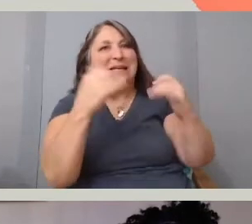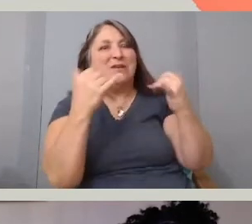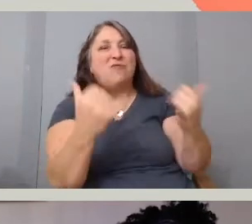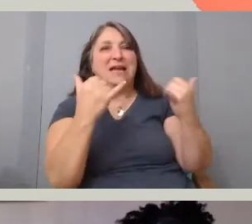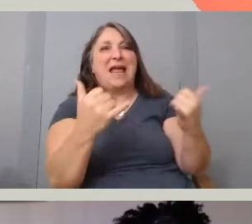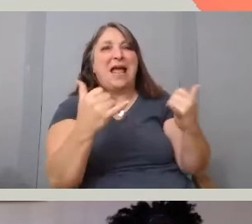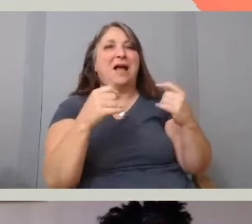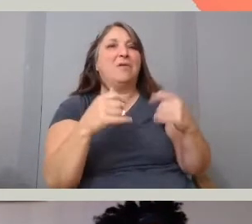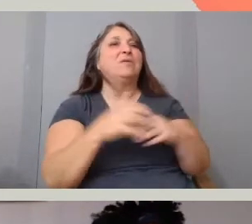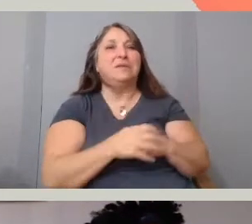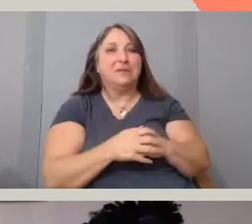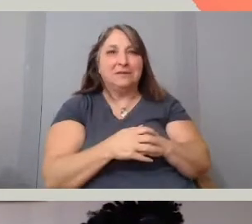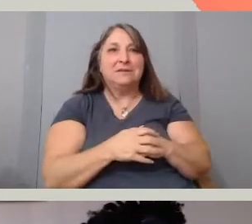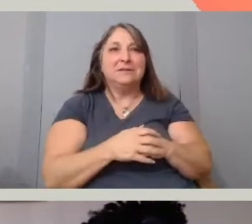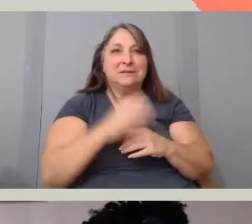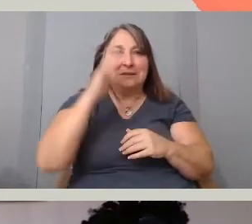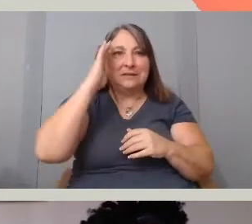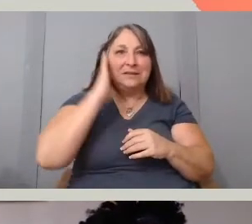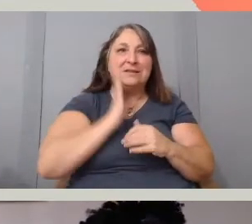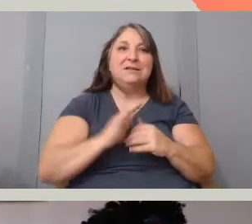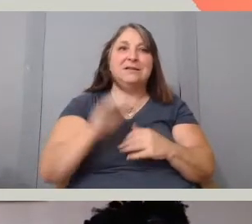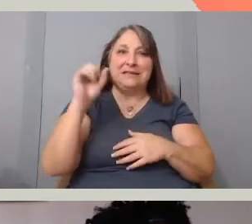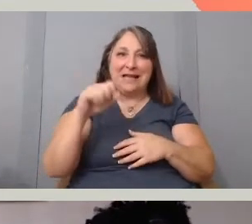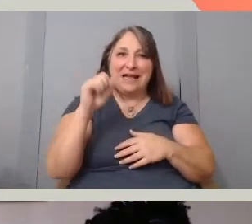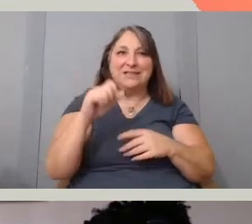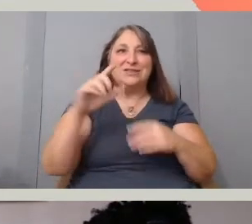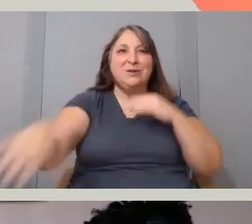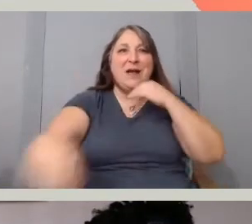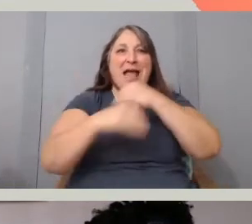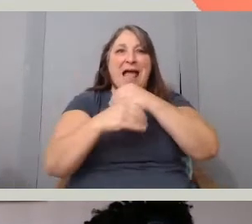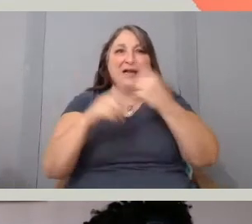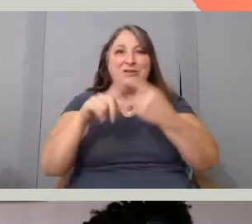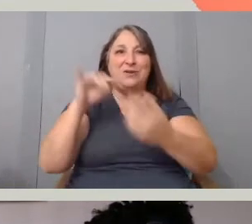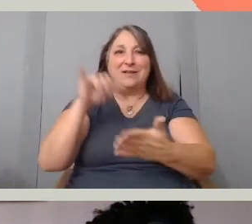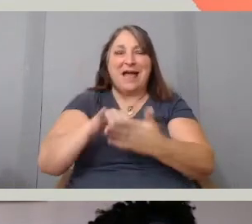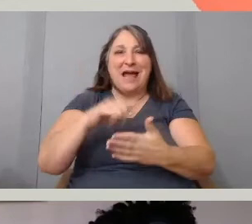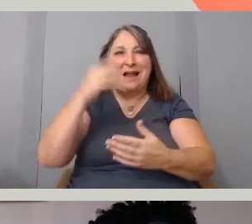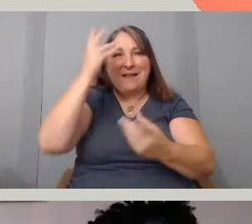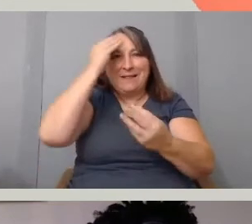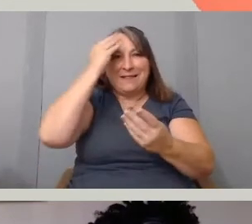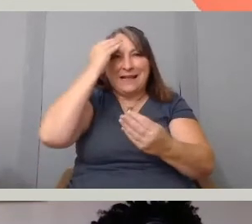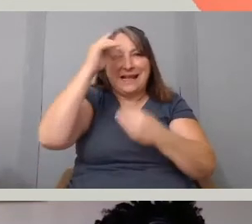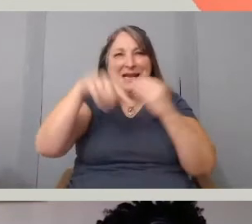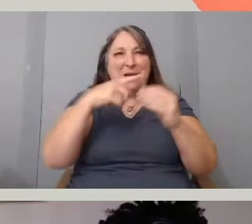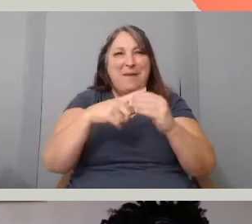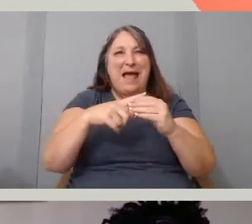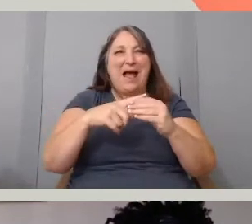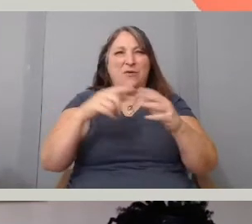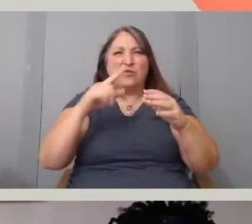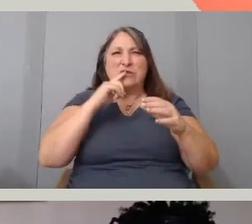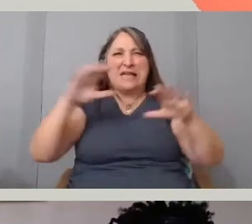Absolutely, to, just to compliment that, thinking so much about active listening in the interview process,